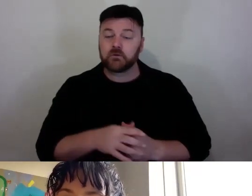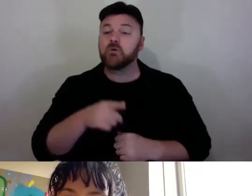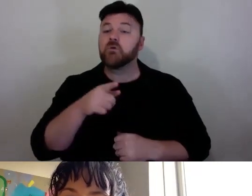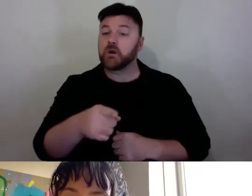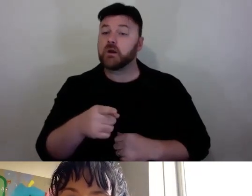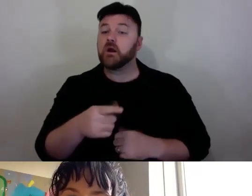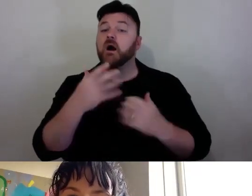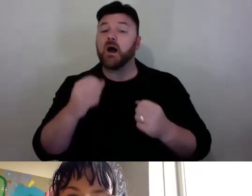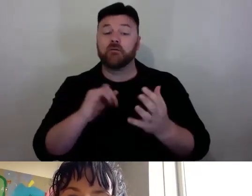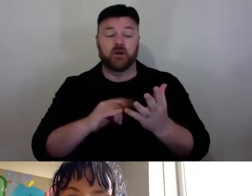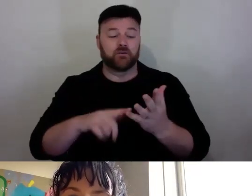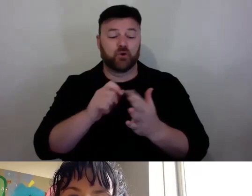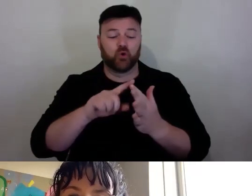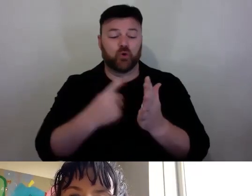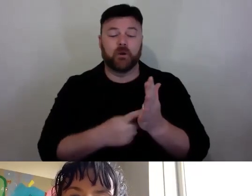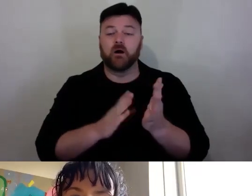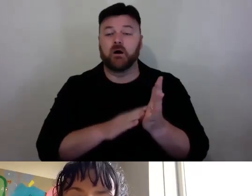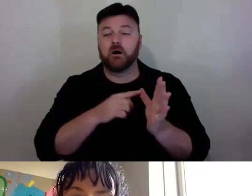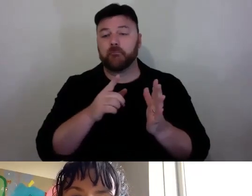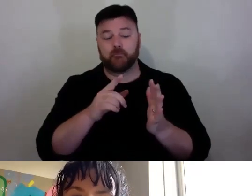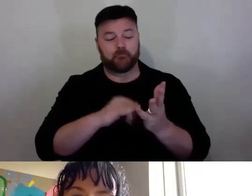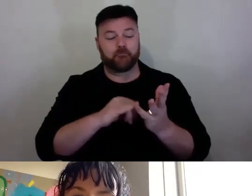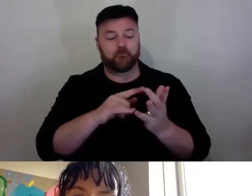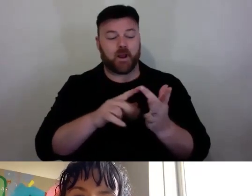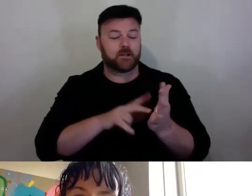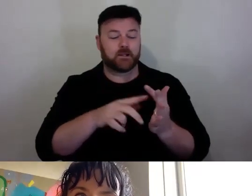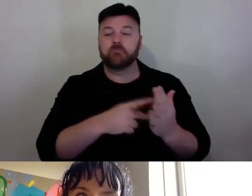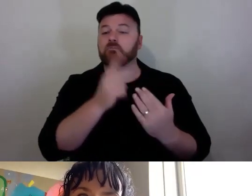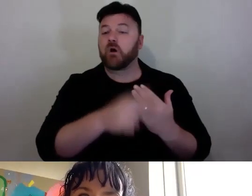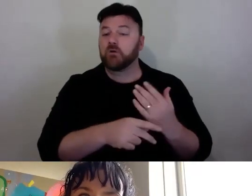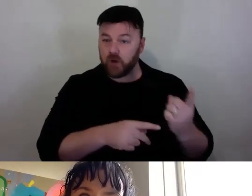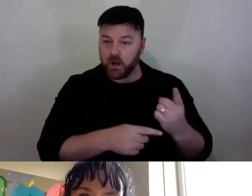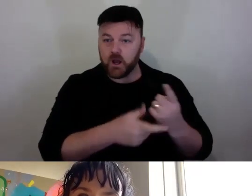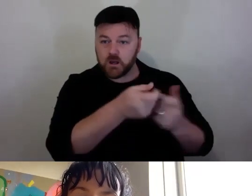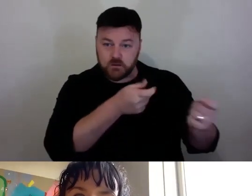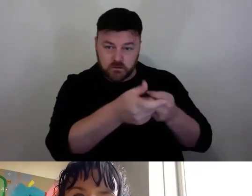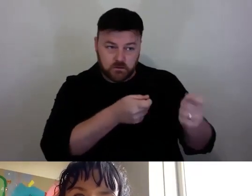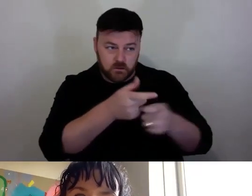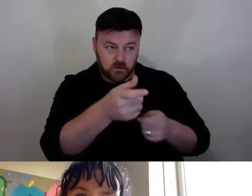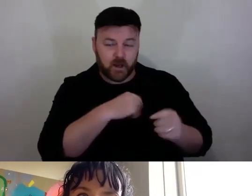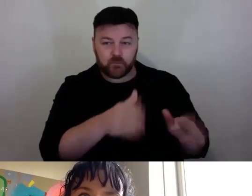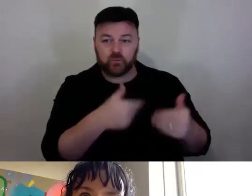program and that is about sort of skilling up predominantly